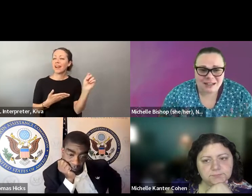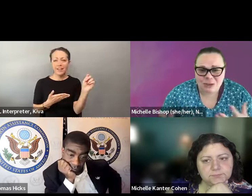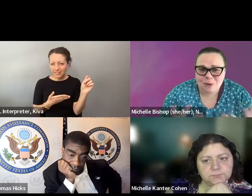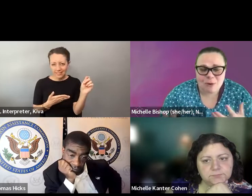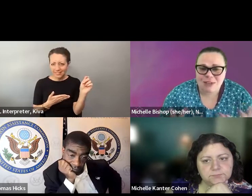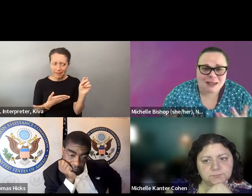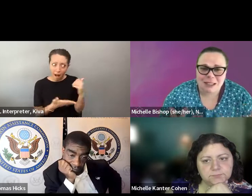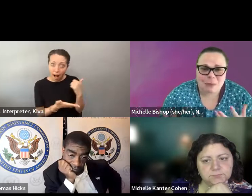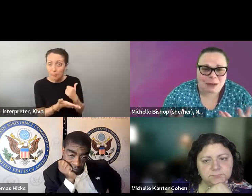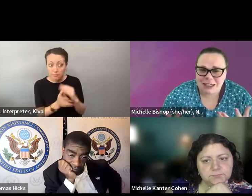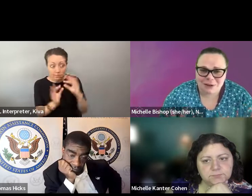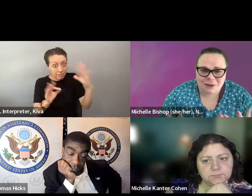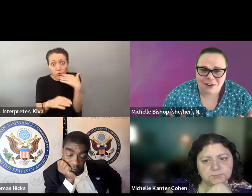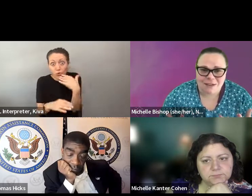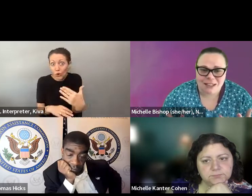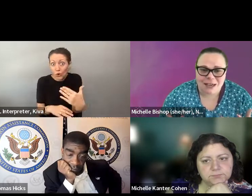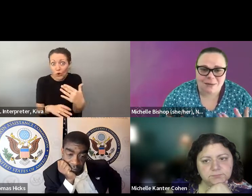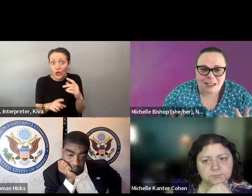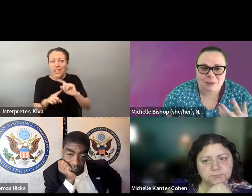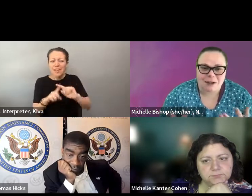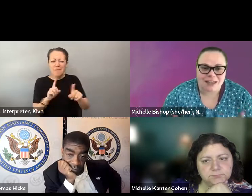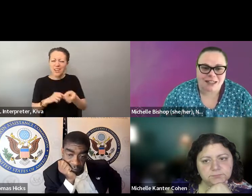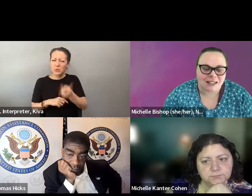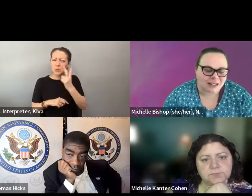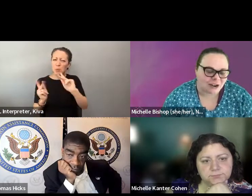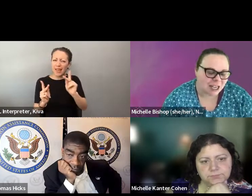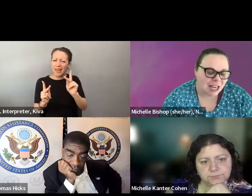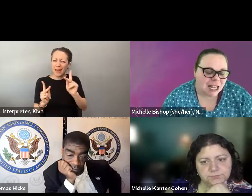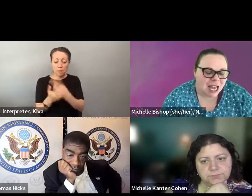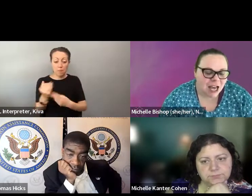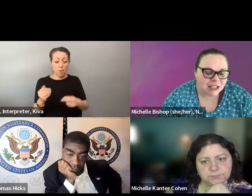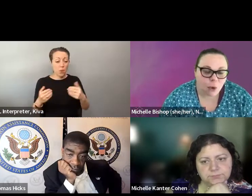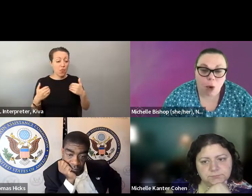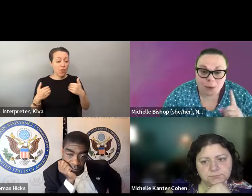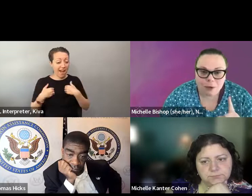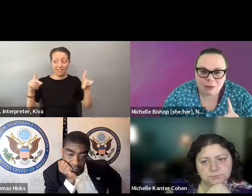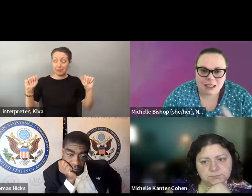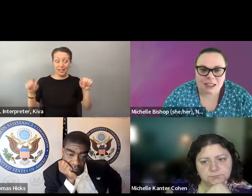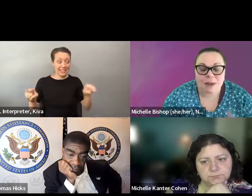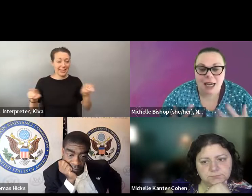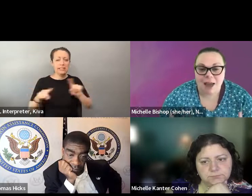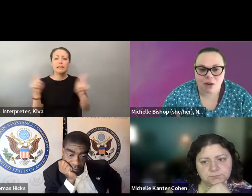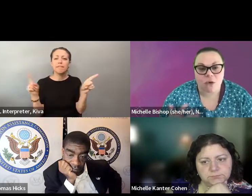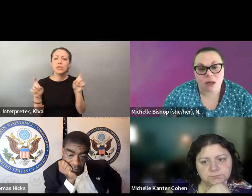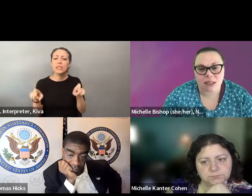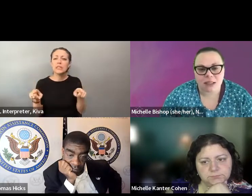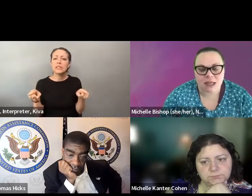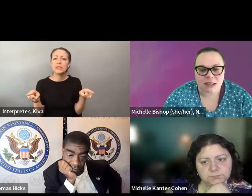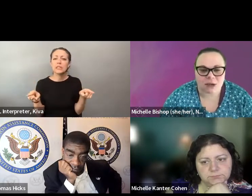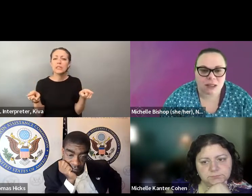That person has one disability . They know their disability. And to be honest, they know their access needs, because not two people have the same disabilities don't have to That person has one disability. They know their disability, and to be honest, they know there, access needs, because 2 people have the same disability don't even have the same experience.